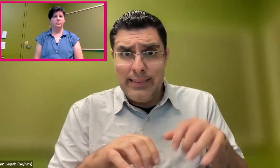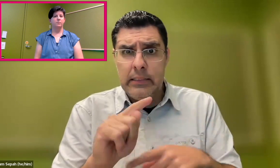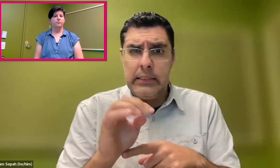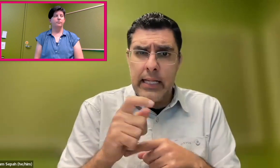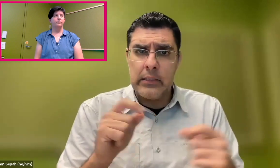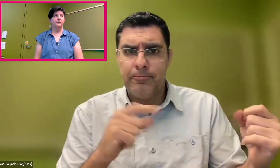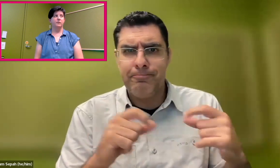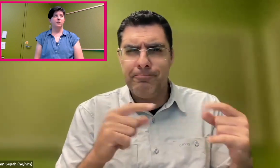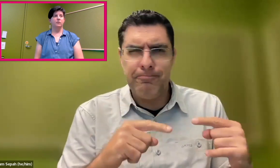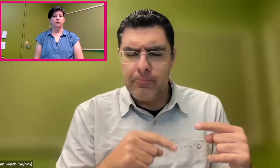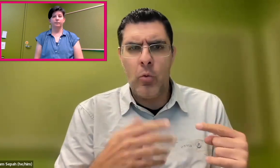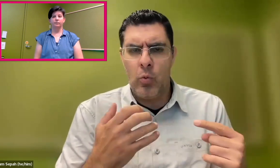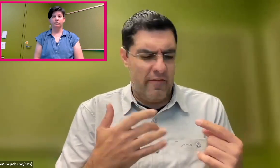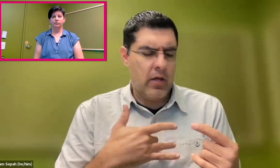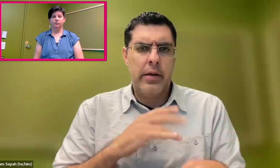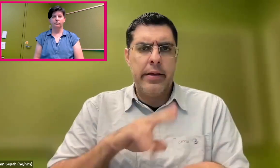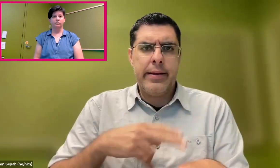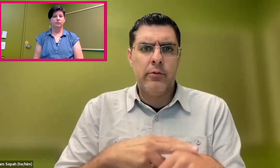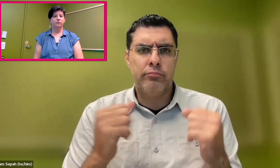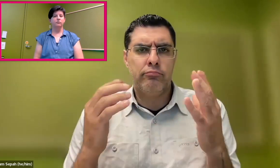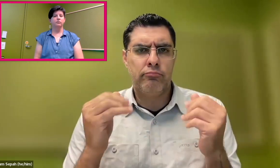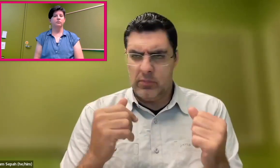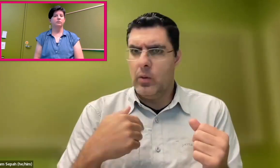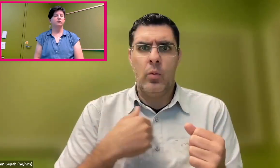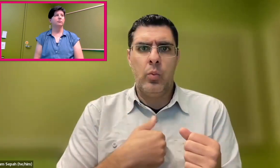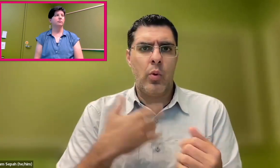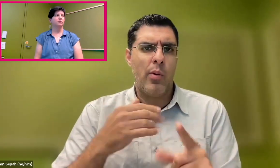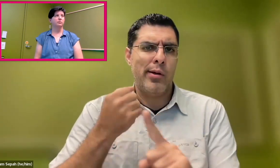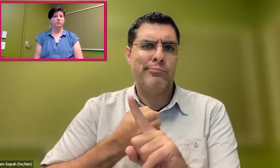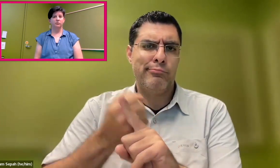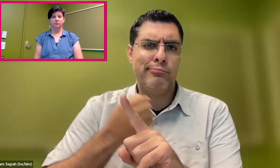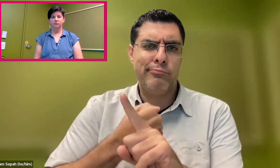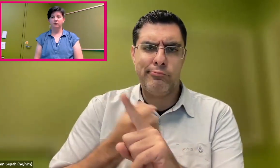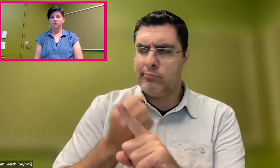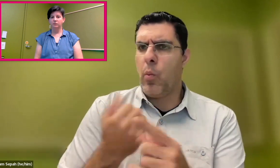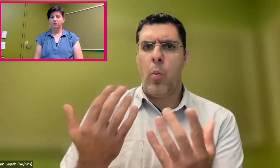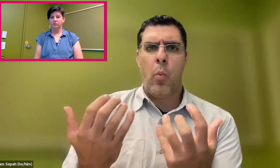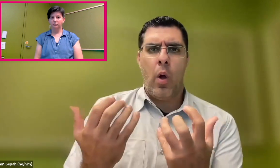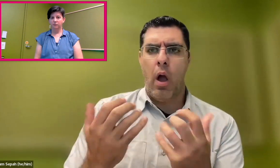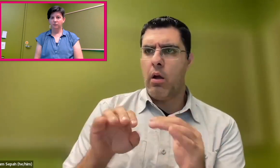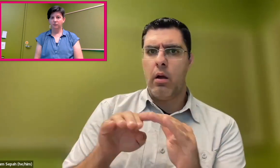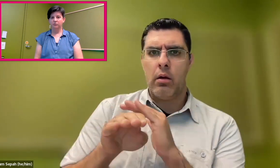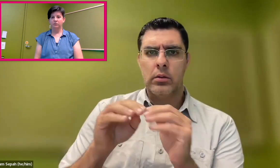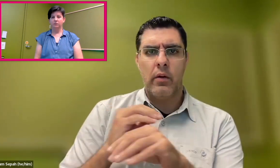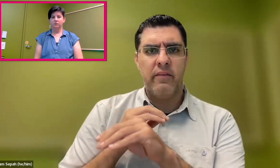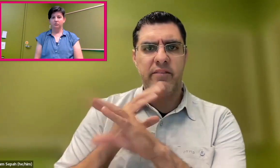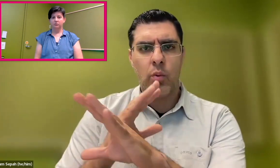A lot of people-- deaf people-- didn't want to use telephones or typewriters